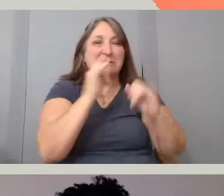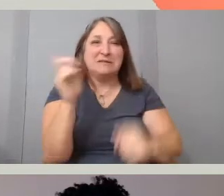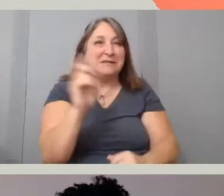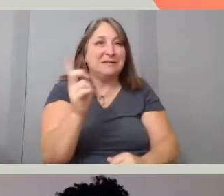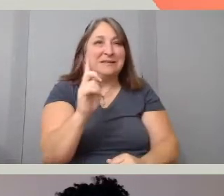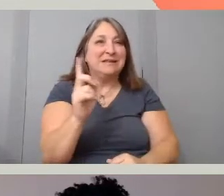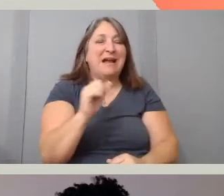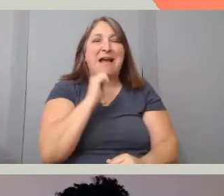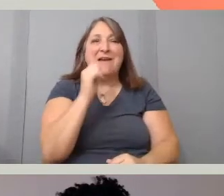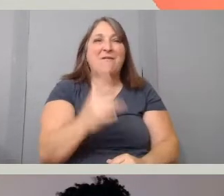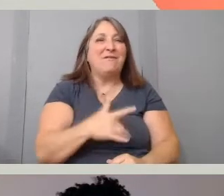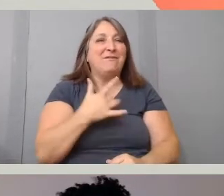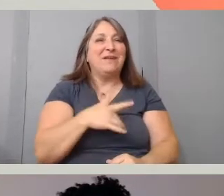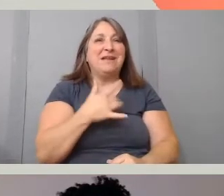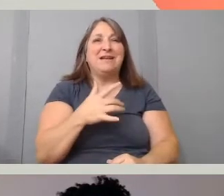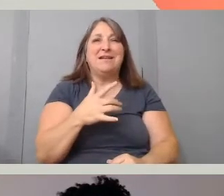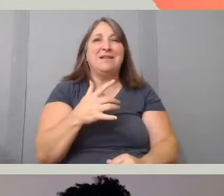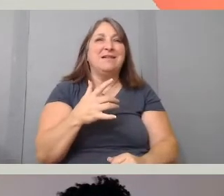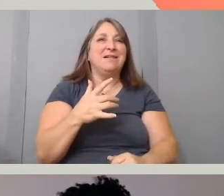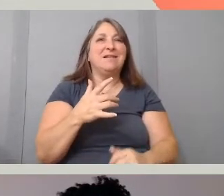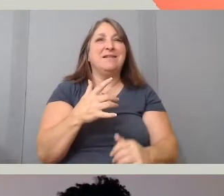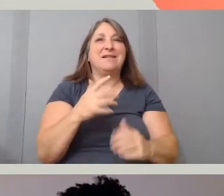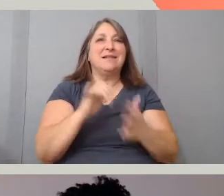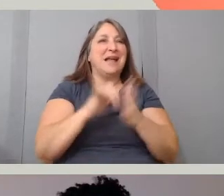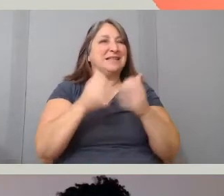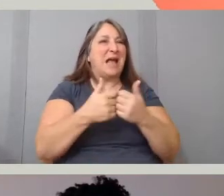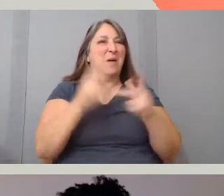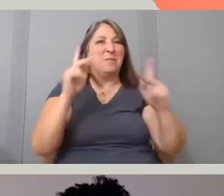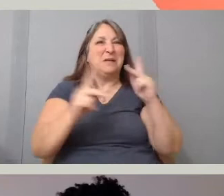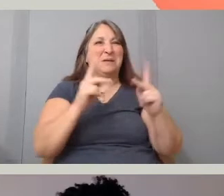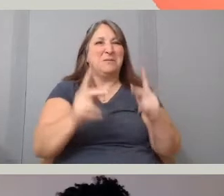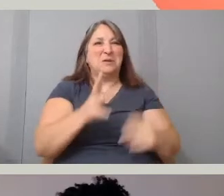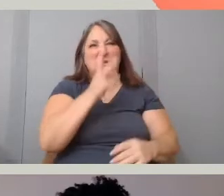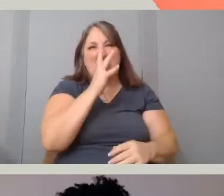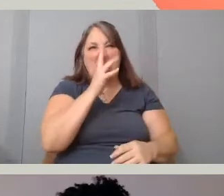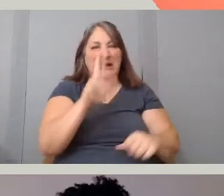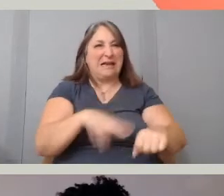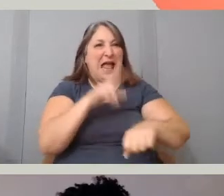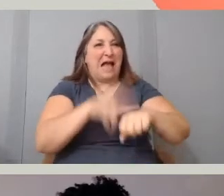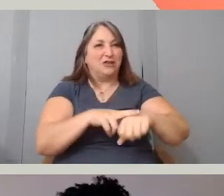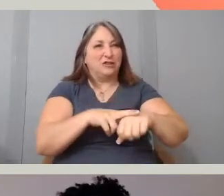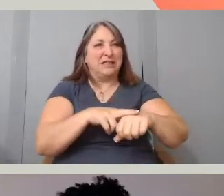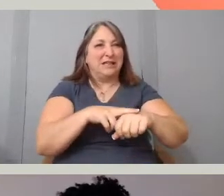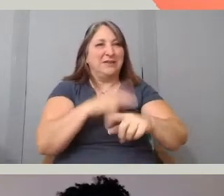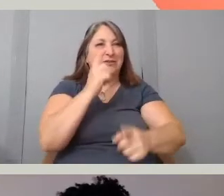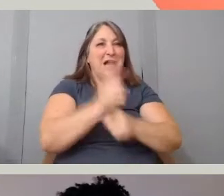like that's the way people speak, naturally, right? Like I don't go and be like,